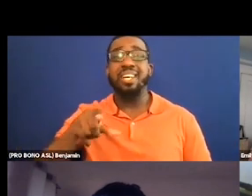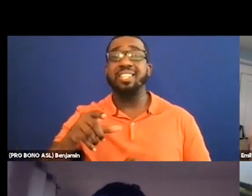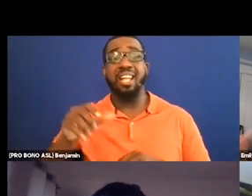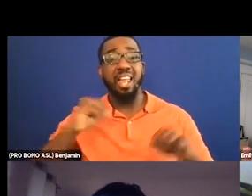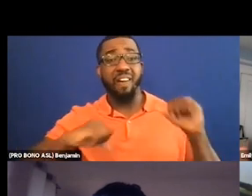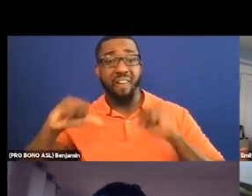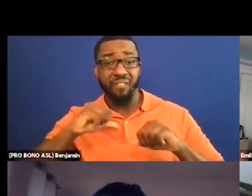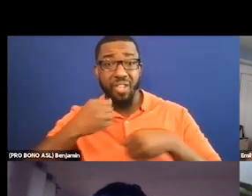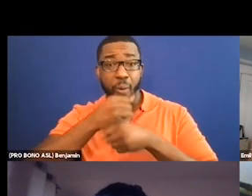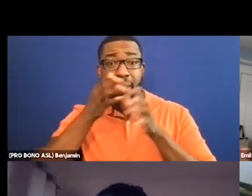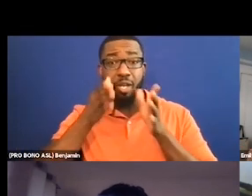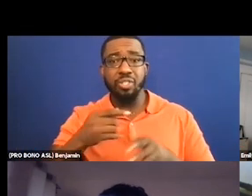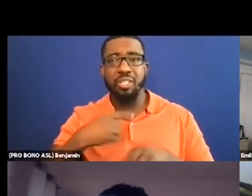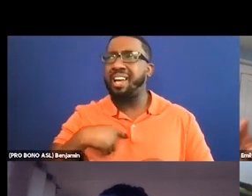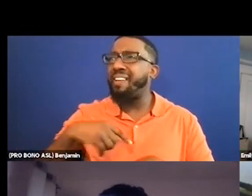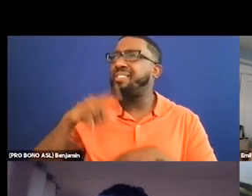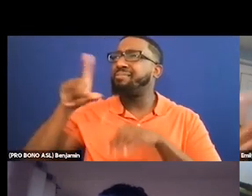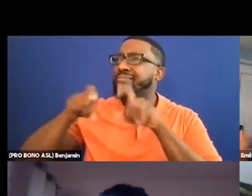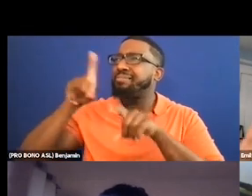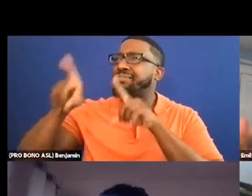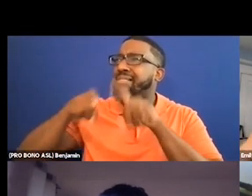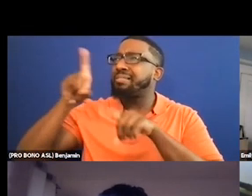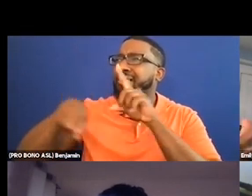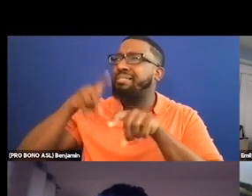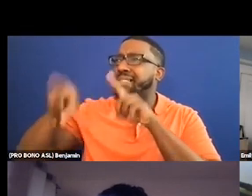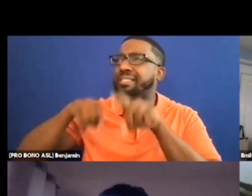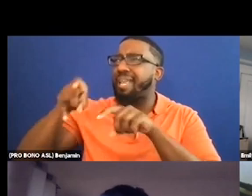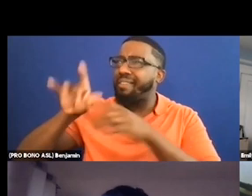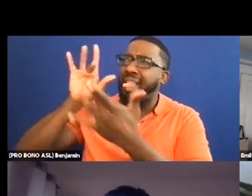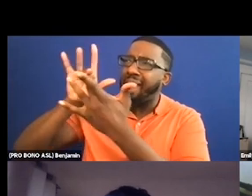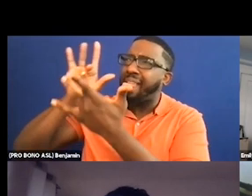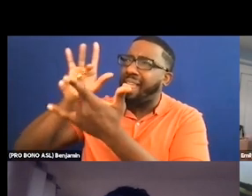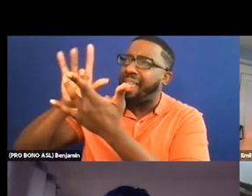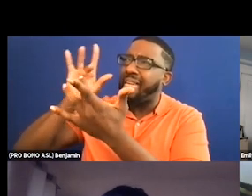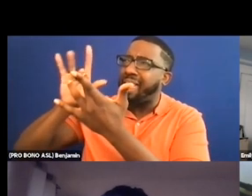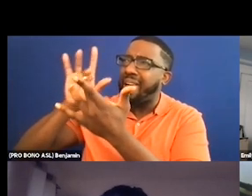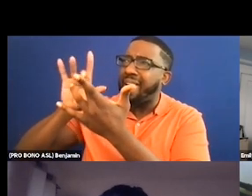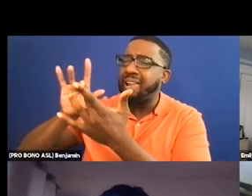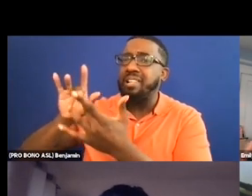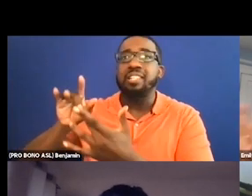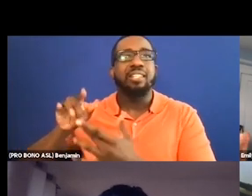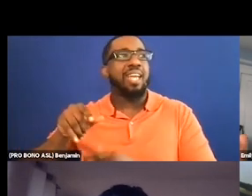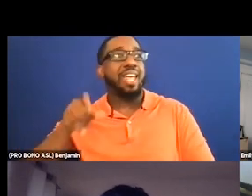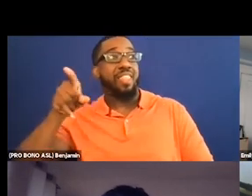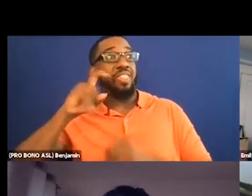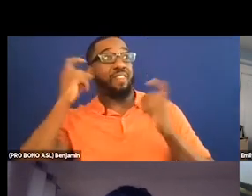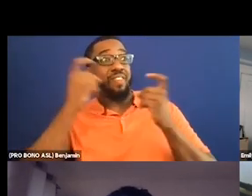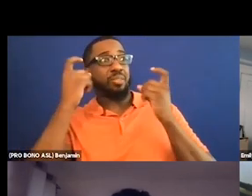festival and say hey I've got this audio described version and they're kind of aggressively putting it out there and the film festival sometimes doesn't know what